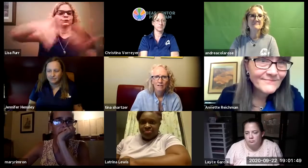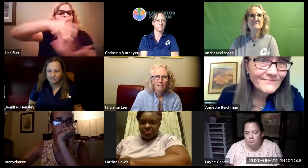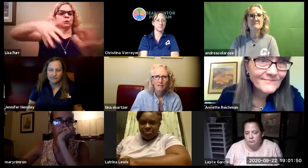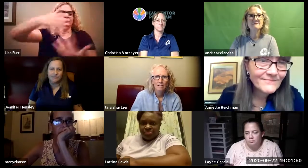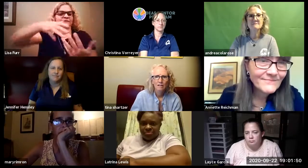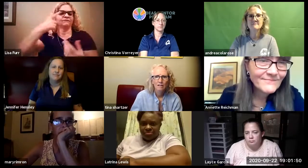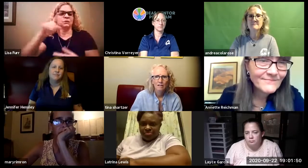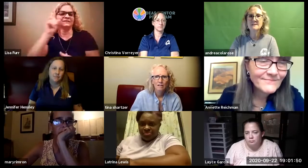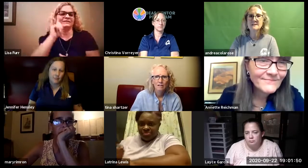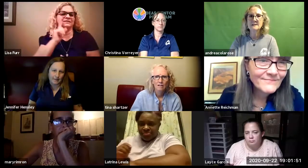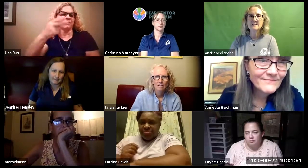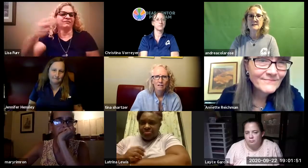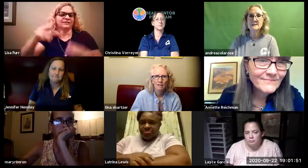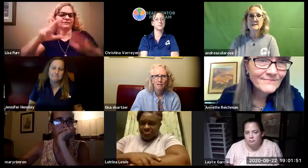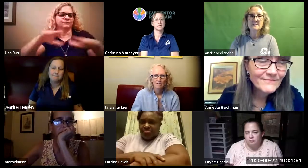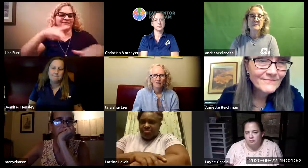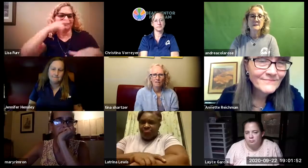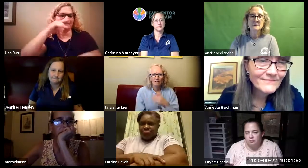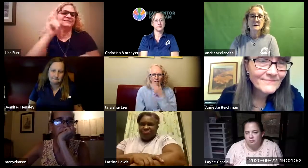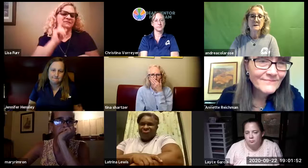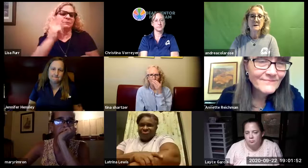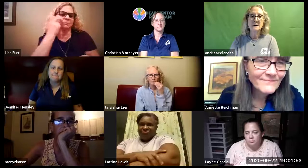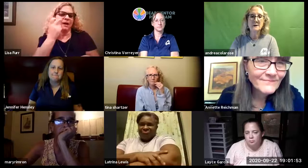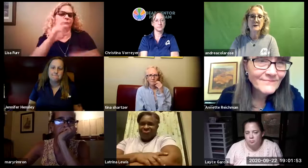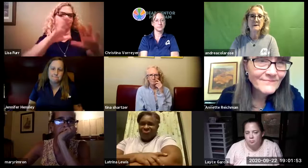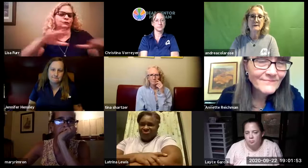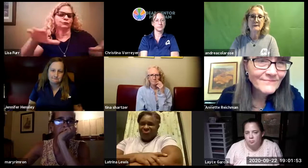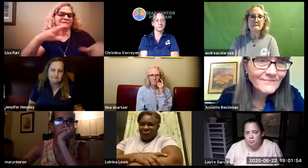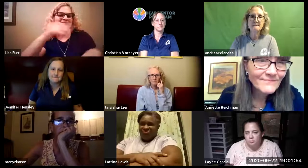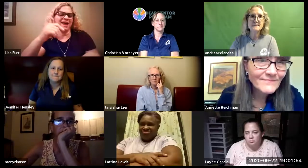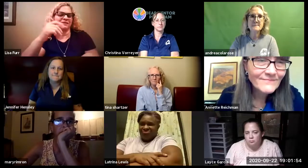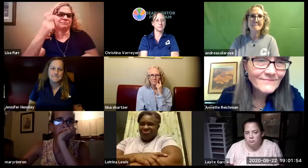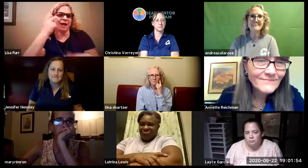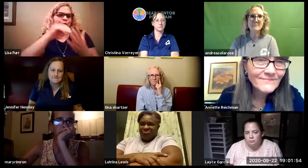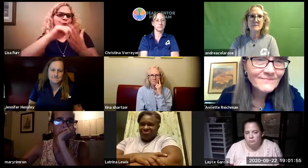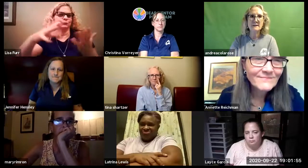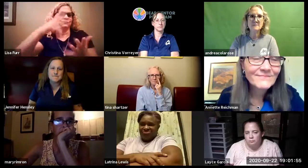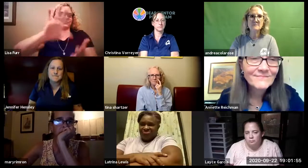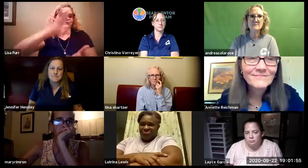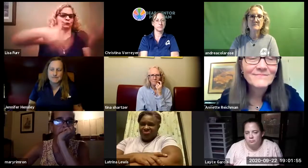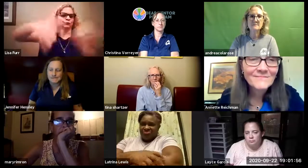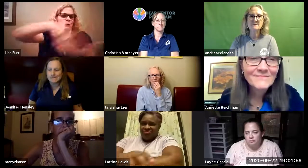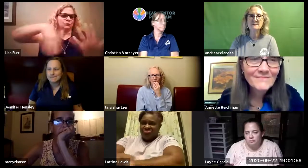how are you providing that socialization for our deaf and hard of hearing kids